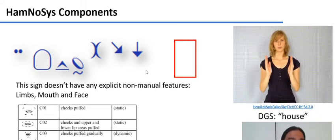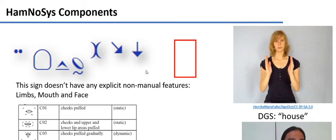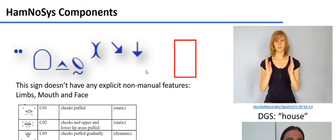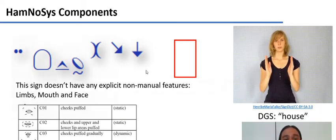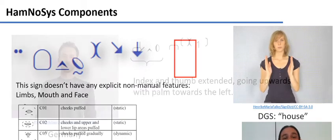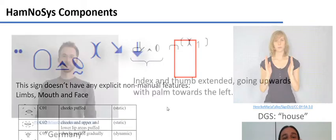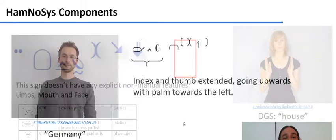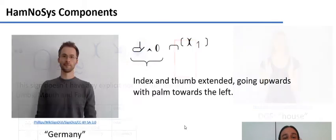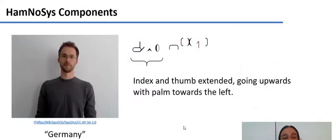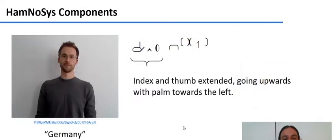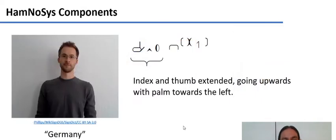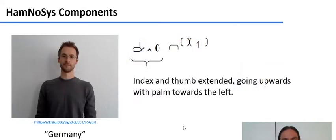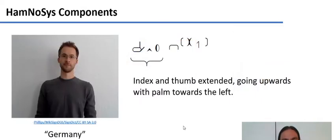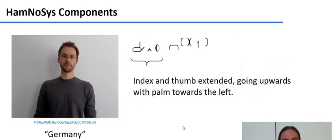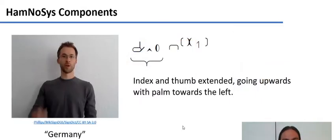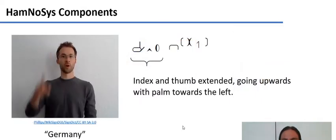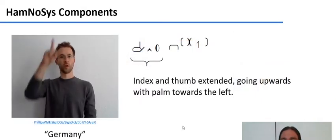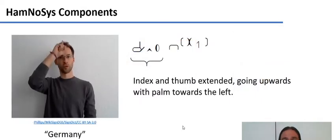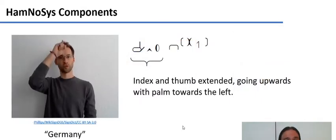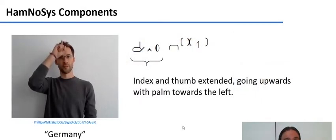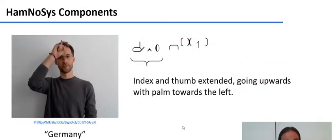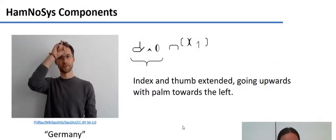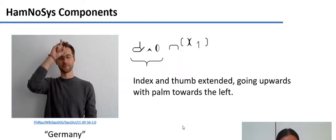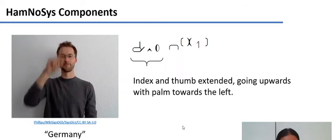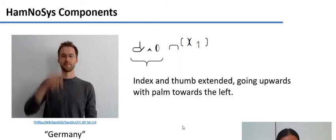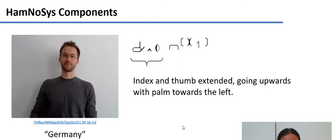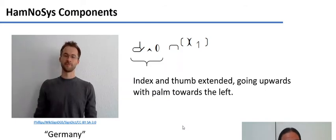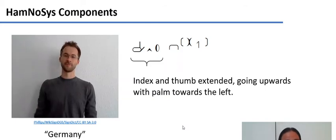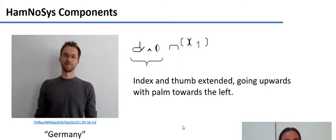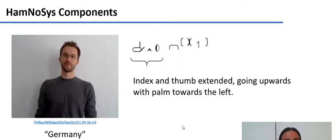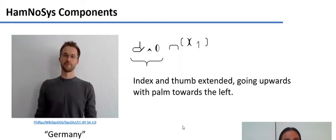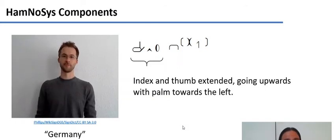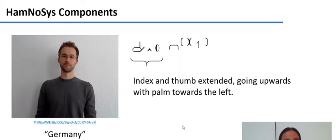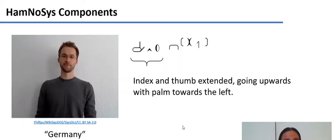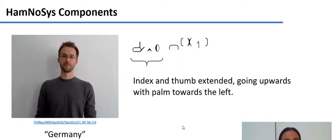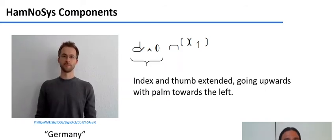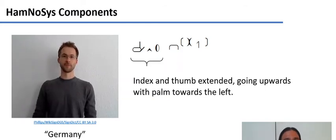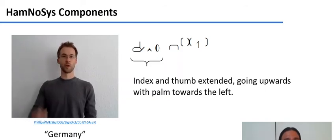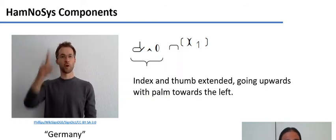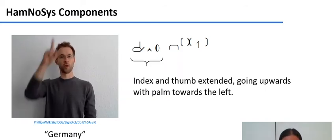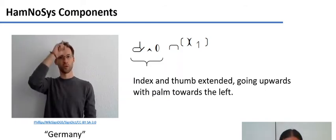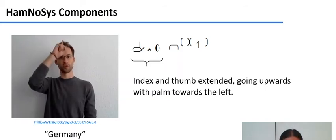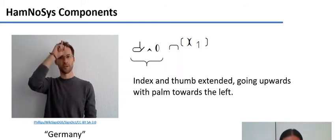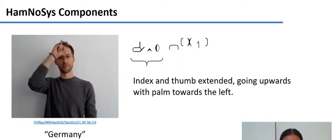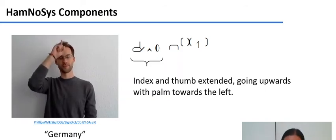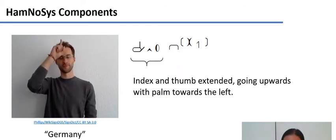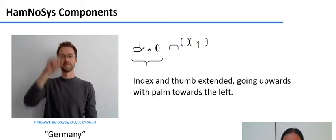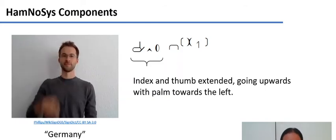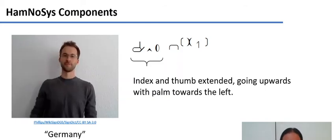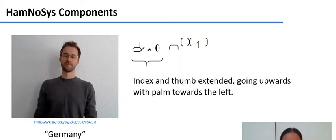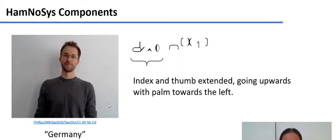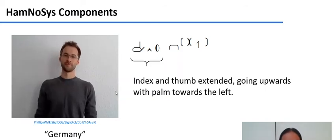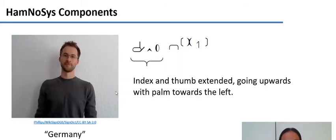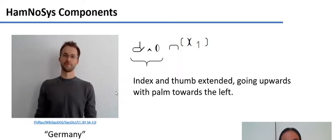so these are extended the sign goes upwards and the palm has to be completely towards the left